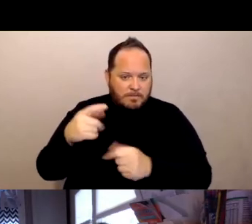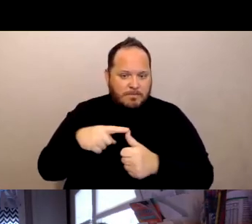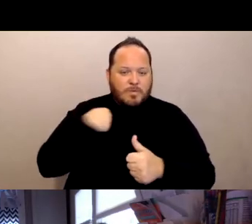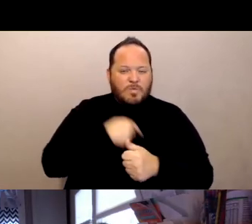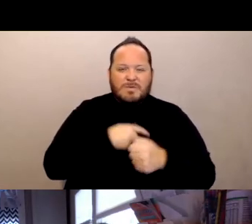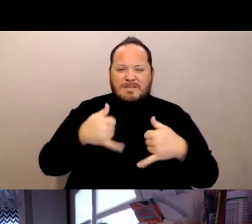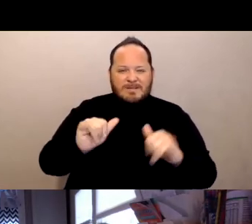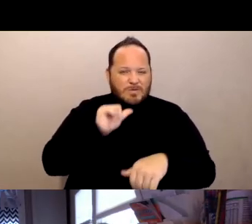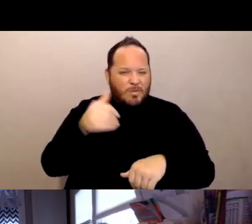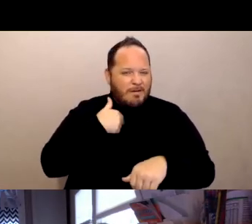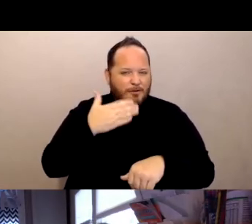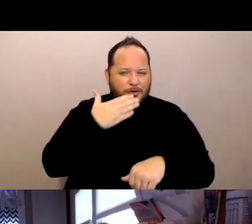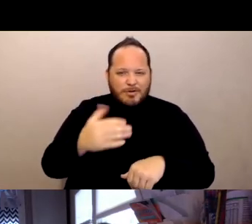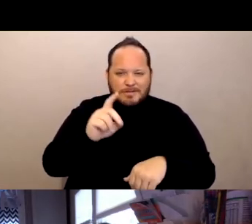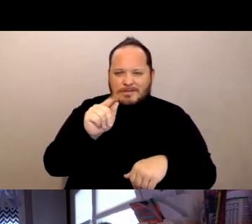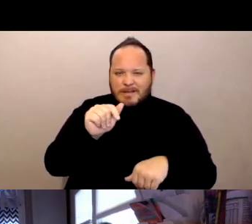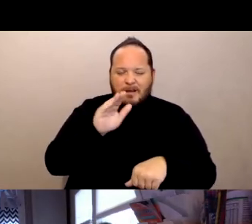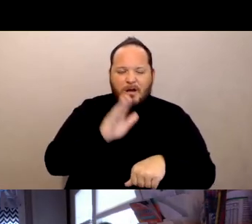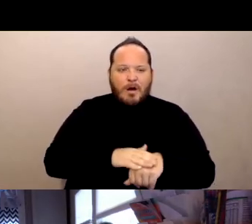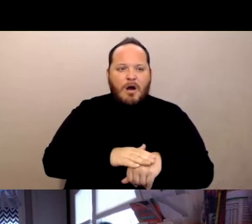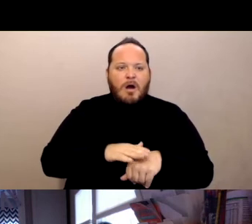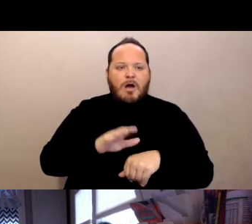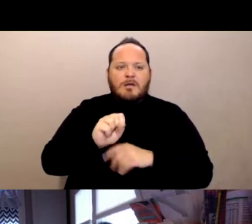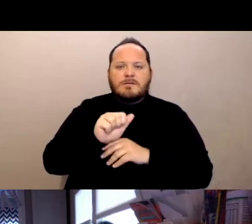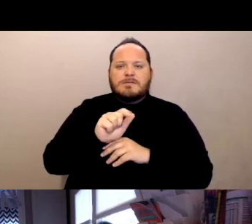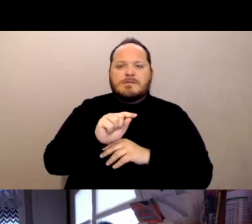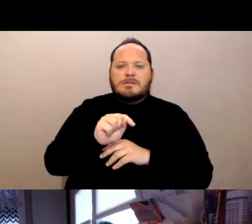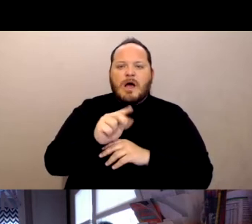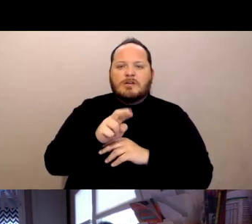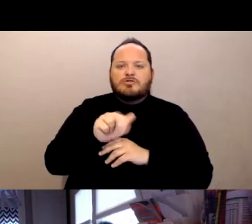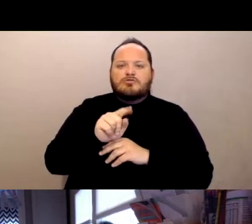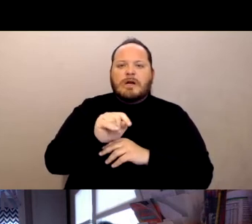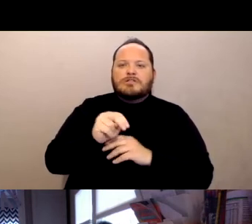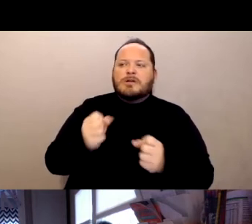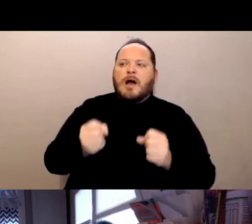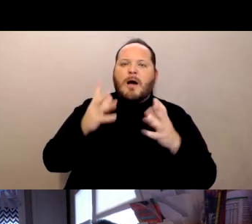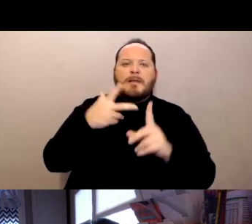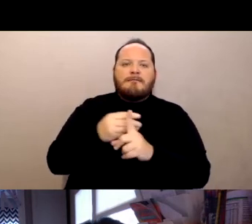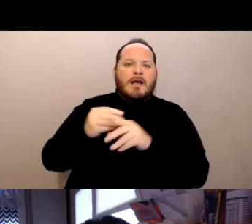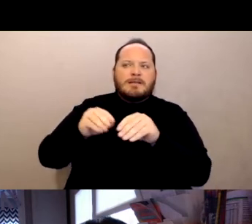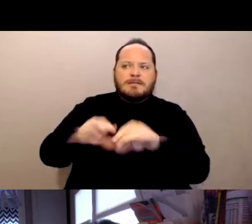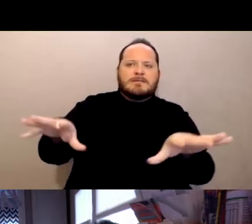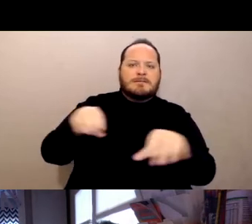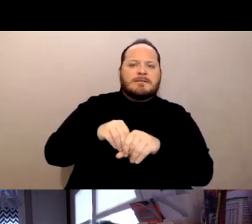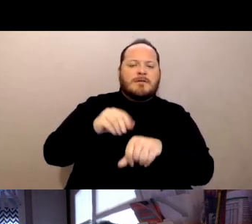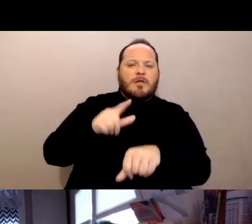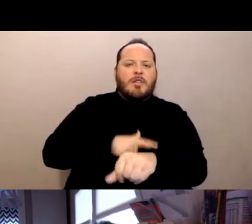on the saturation of vaccines in long-term care facilities. We don't know, there's no way for us to tell